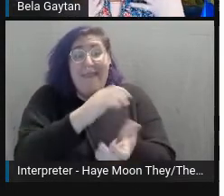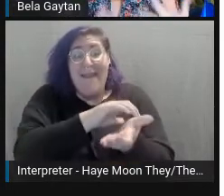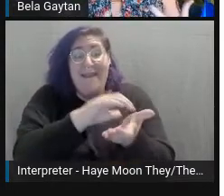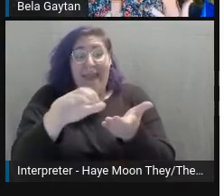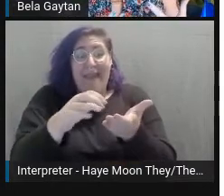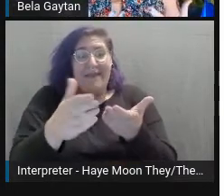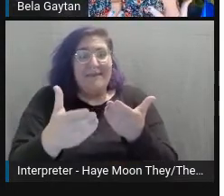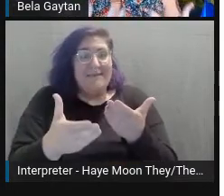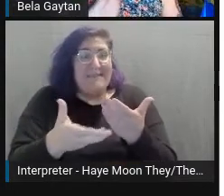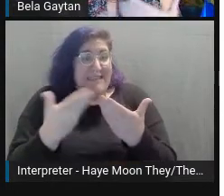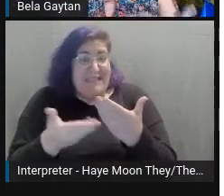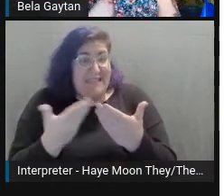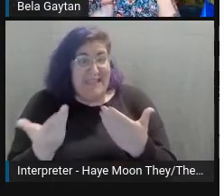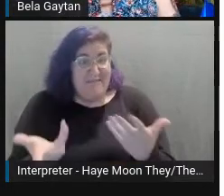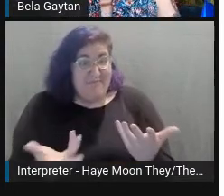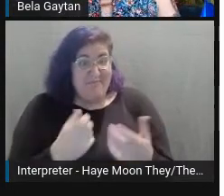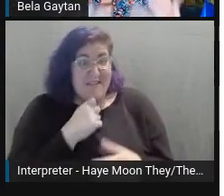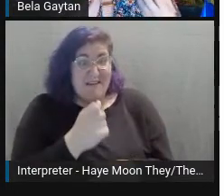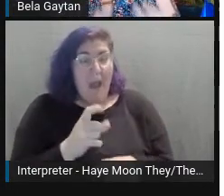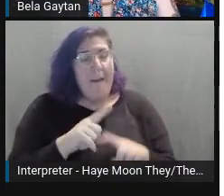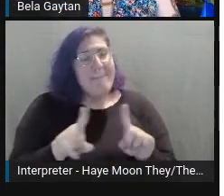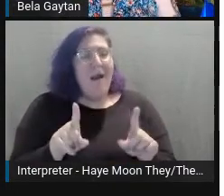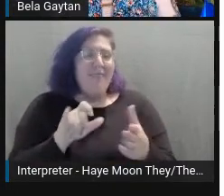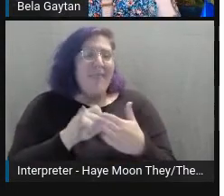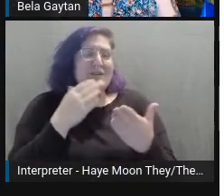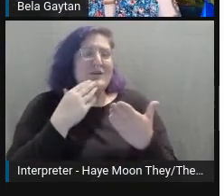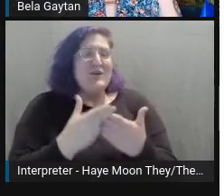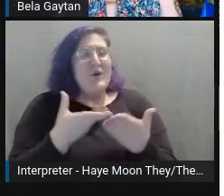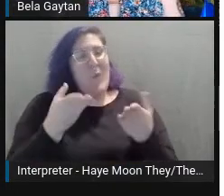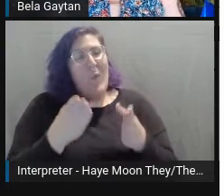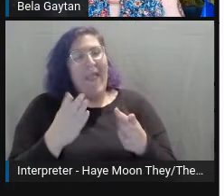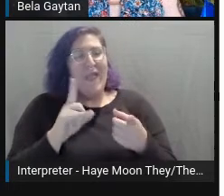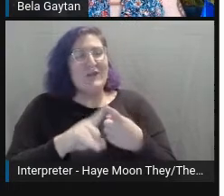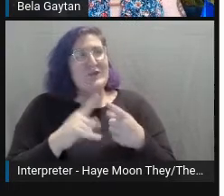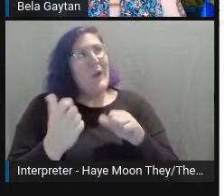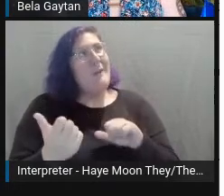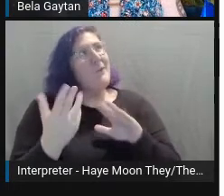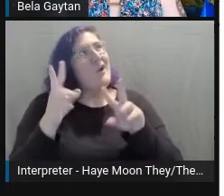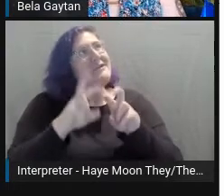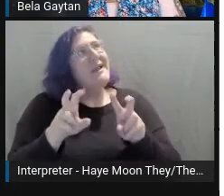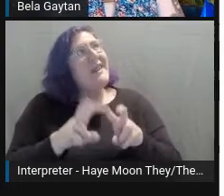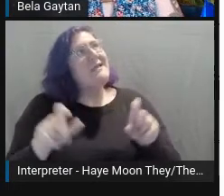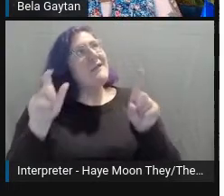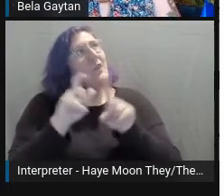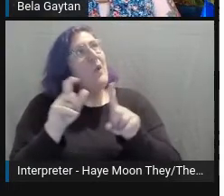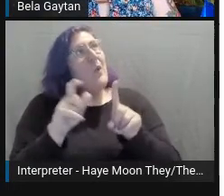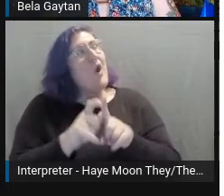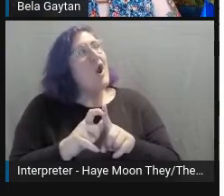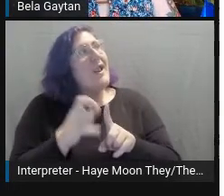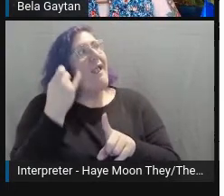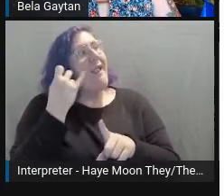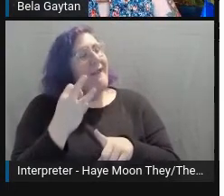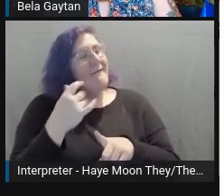That's just a good way to try to analyze your words and just try to look at them and think, could that be taken another way?